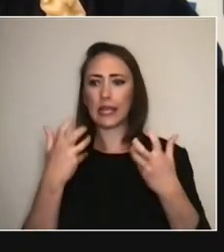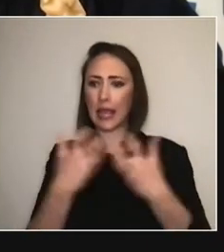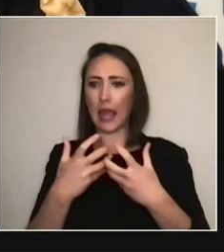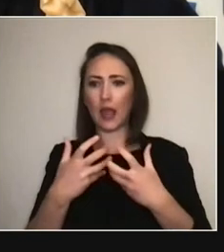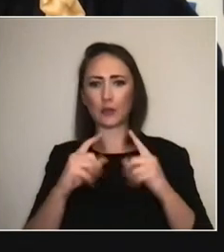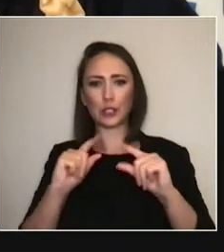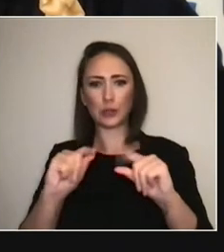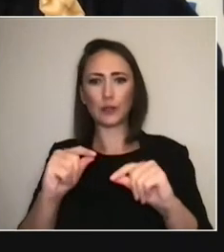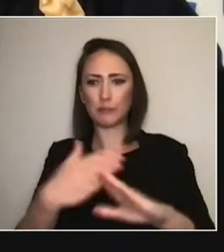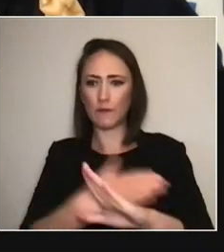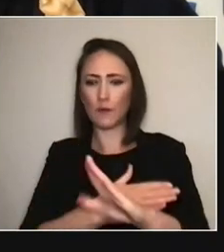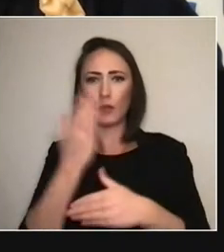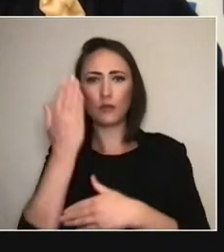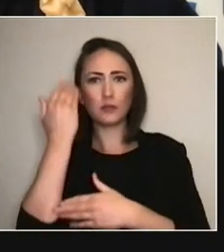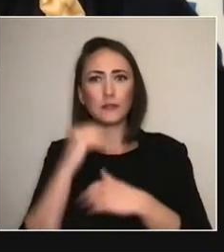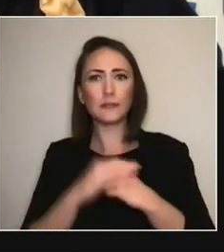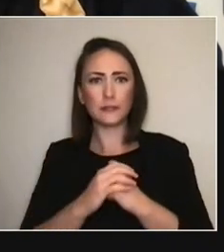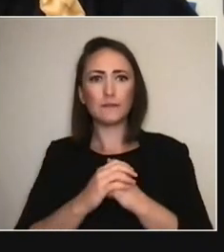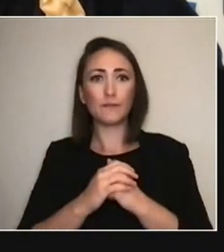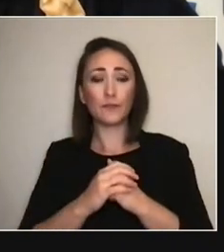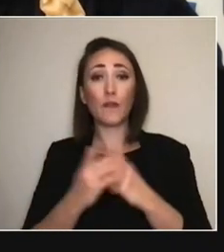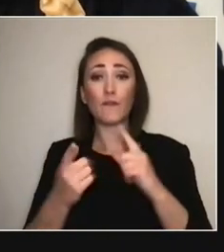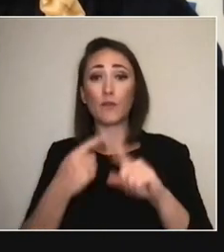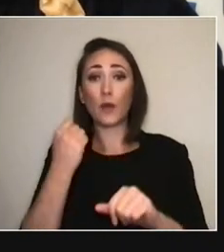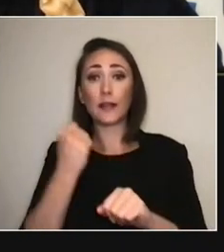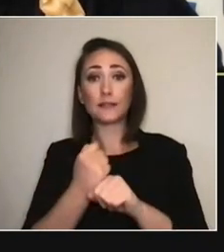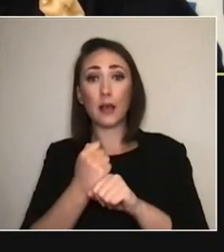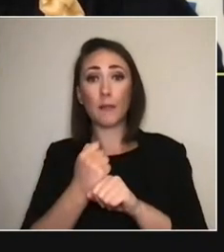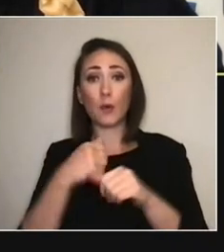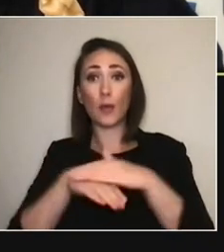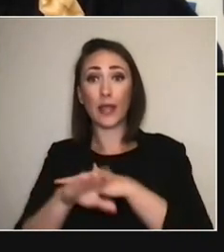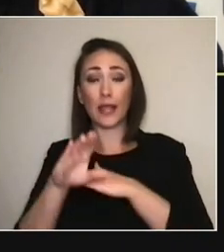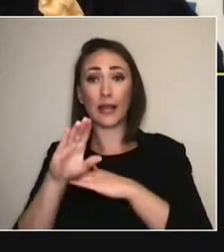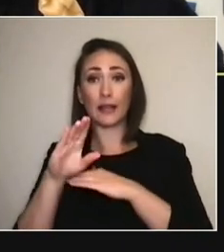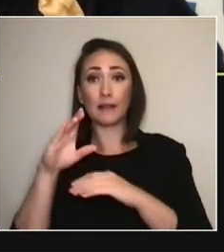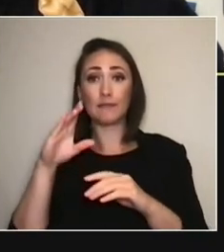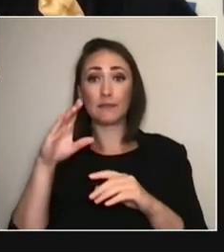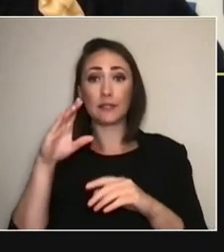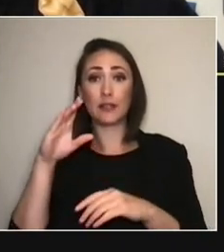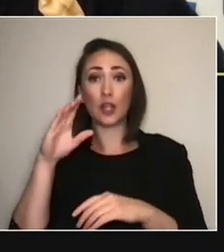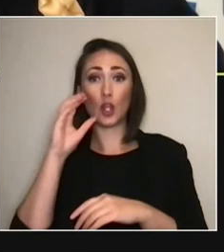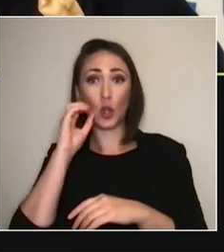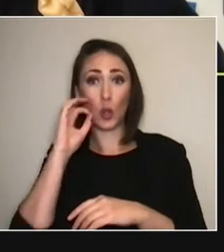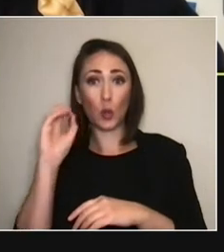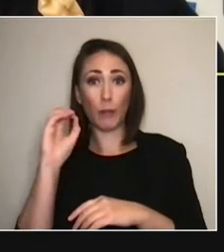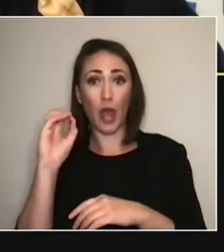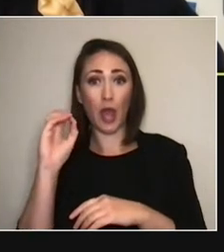from Democratic Republic of Congo, in 2018. And as always, you know, you fight—